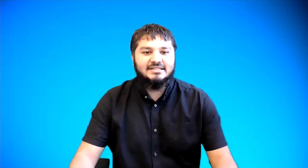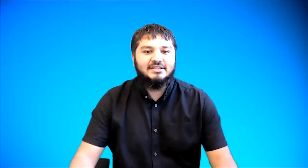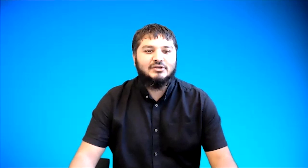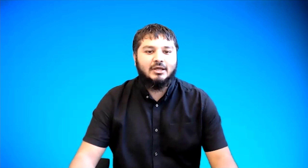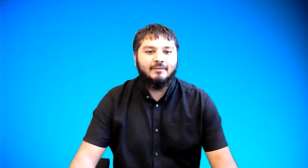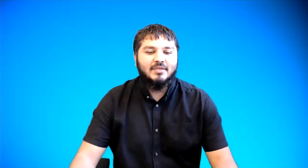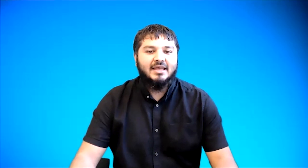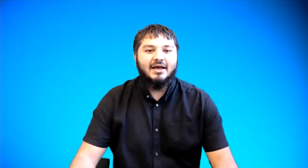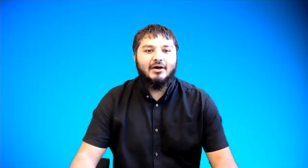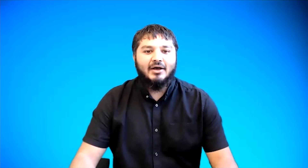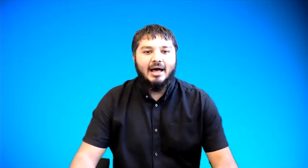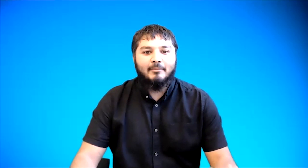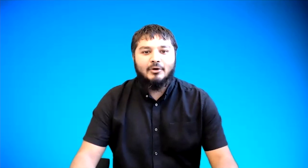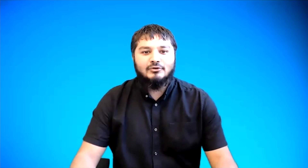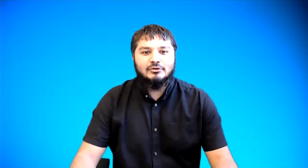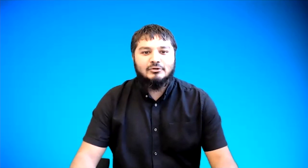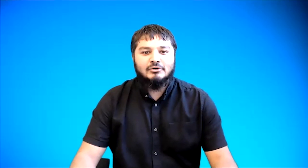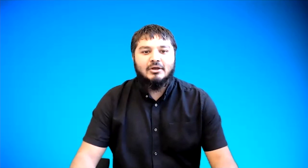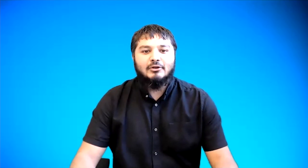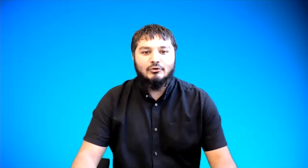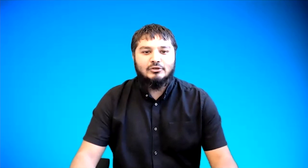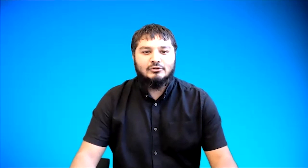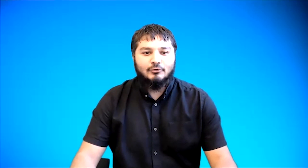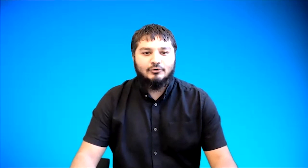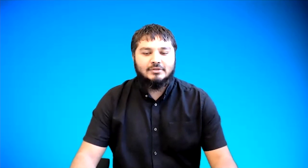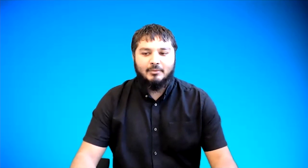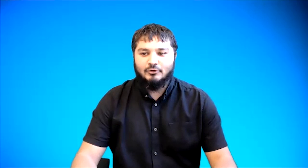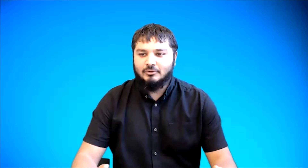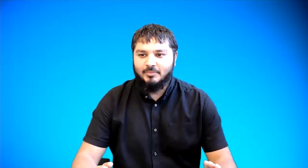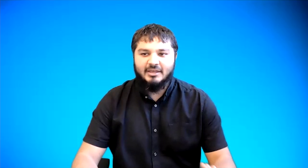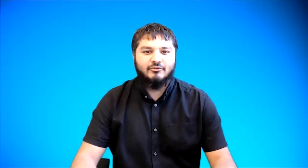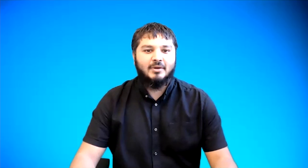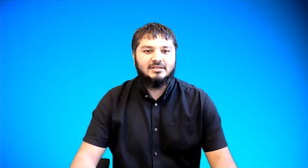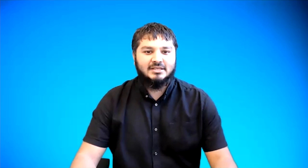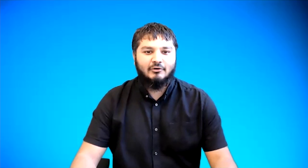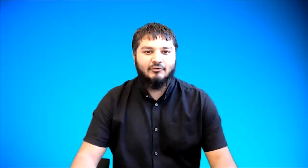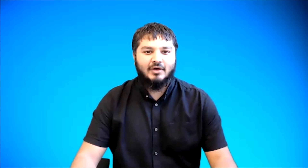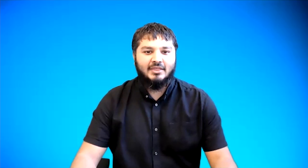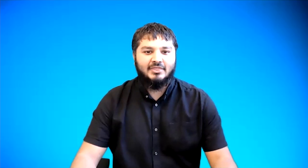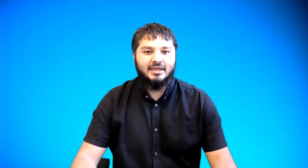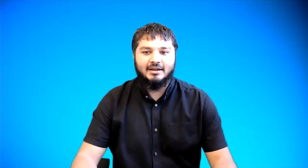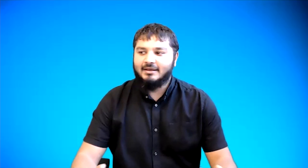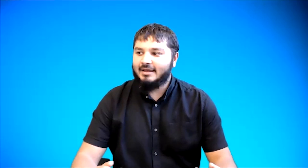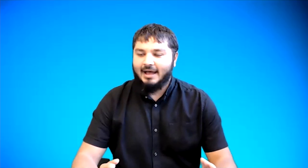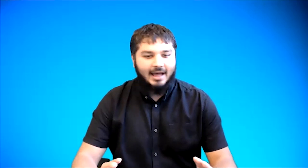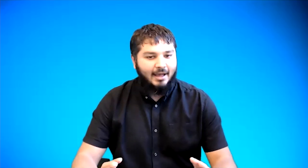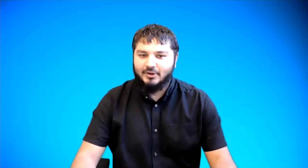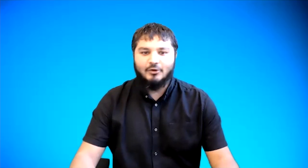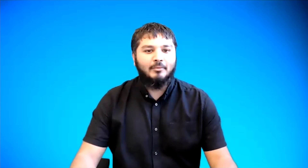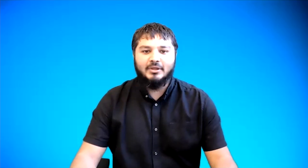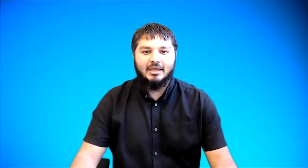teacher uh i'm going to do this course i'm going to pay for myself and then i want to communicate